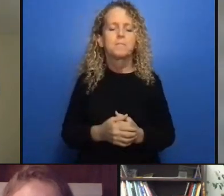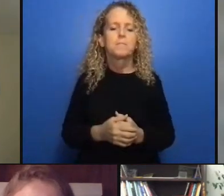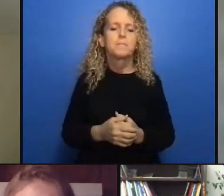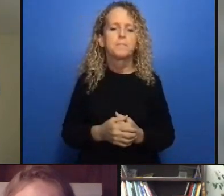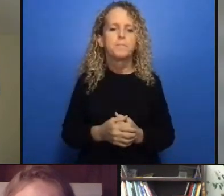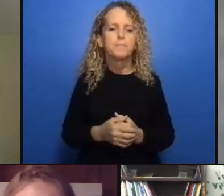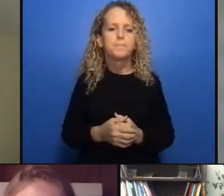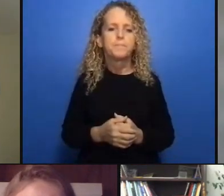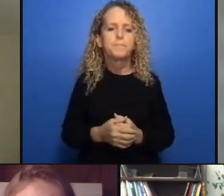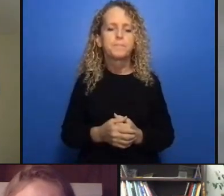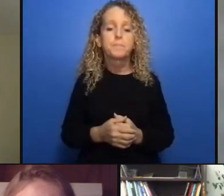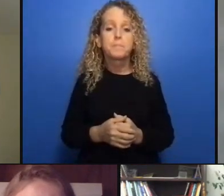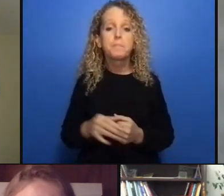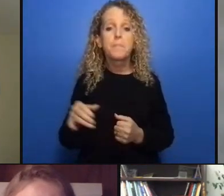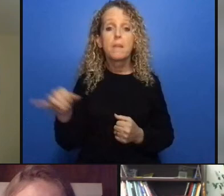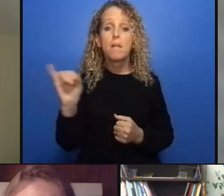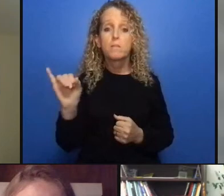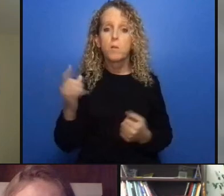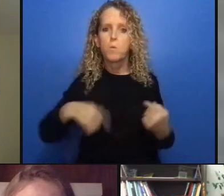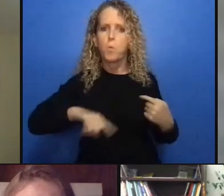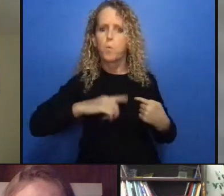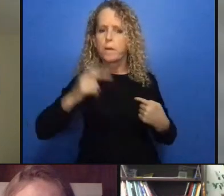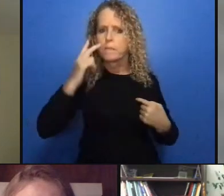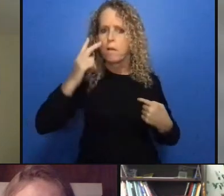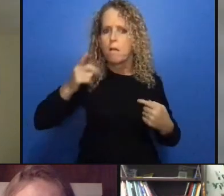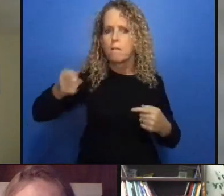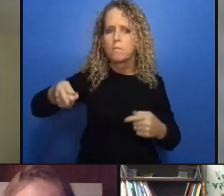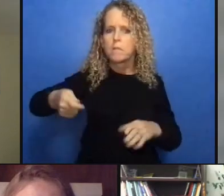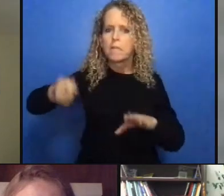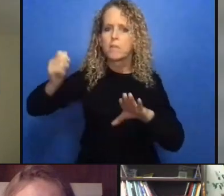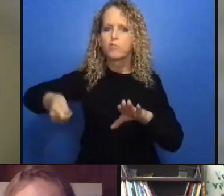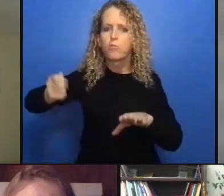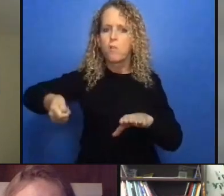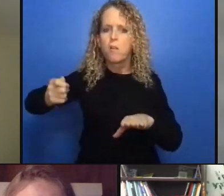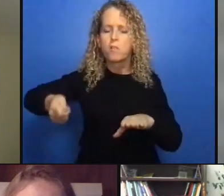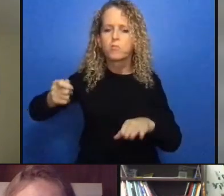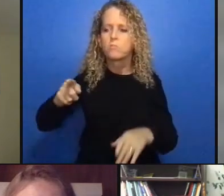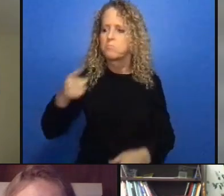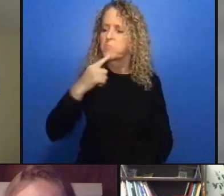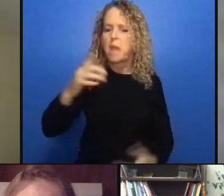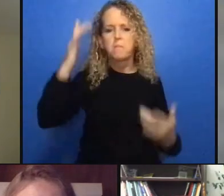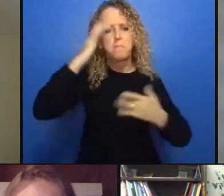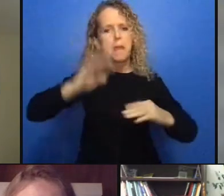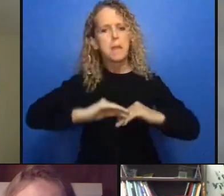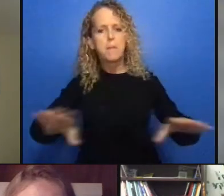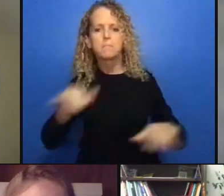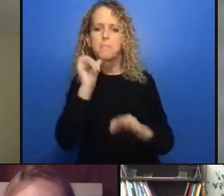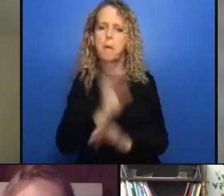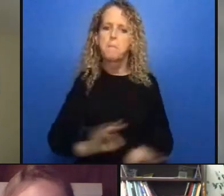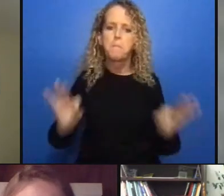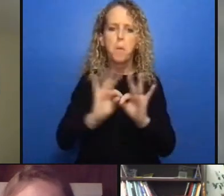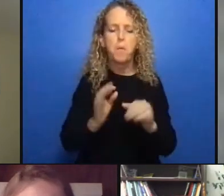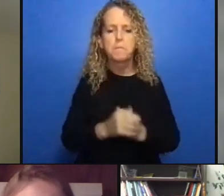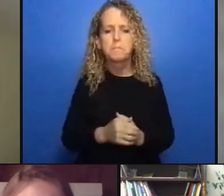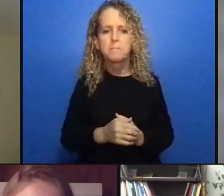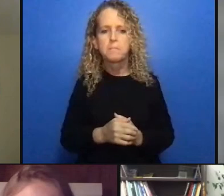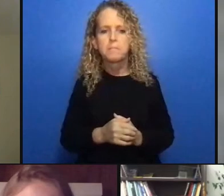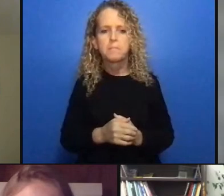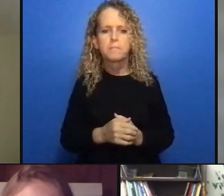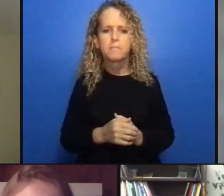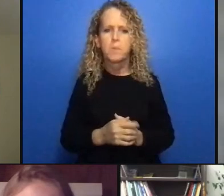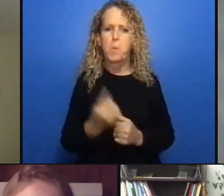to repairing broken or damaged relationships and you know restorative justice is one pathway that